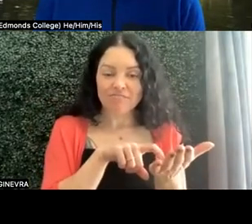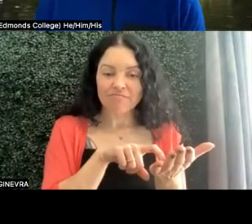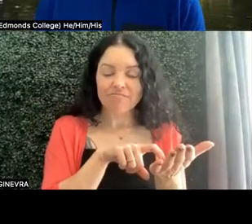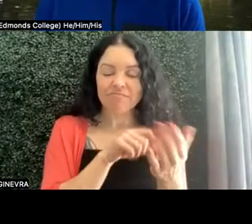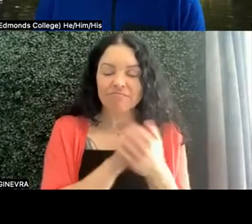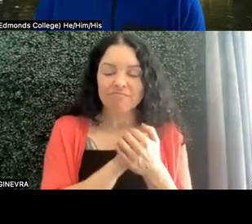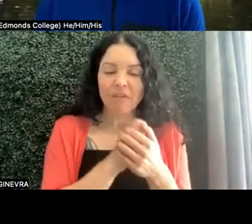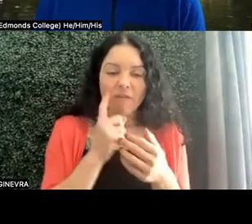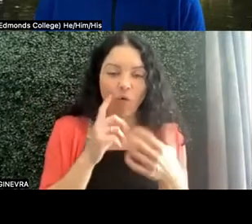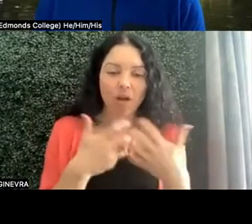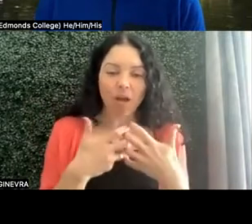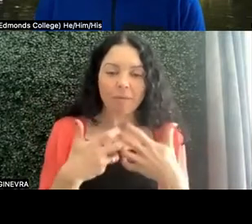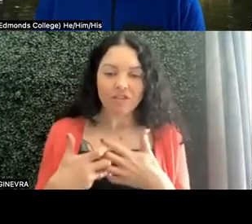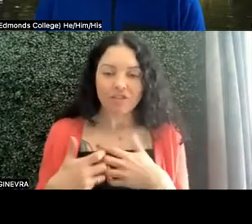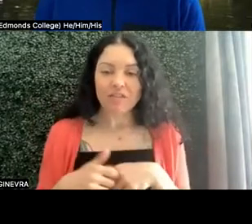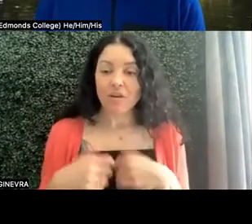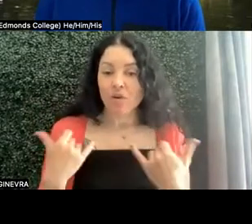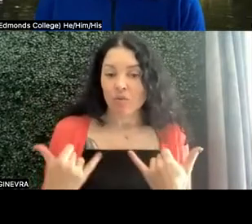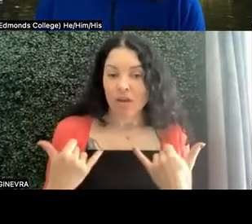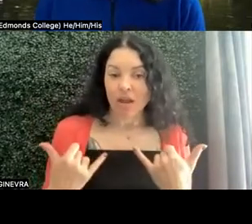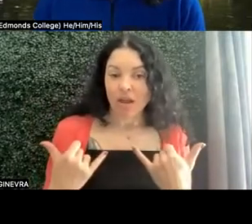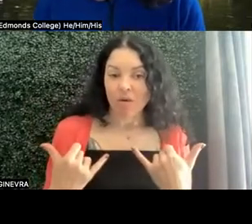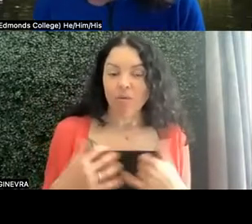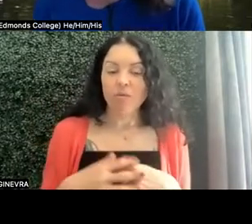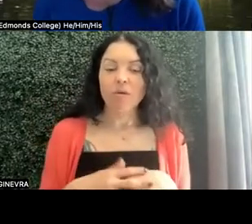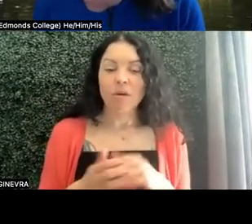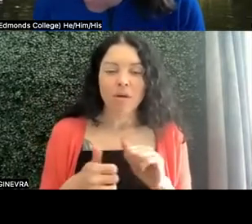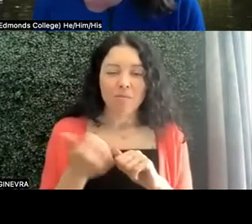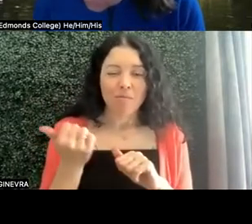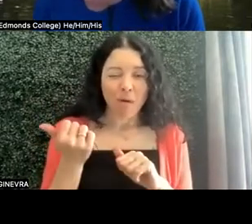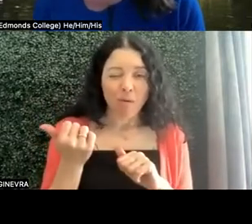So right now, most of my colleagues